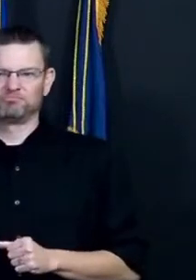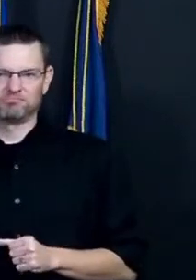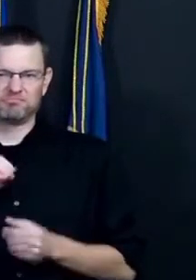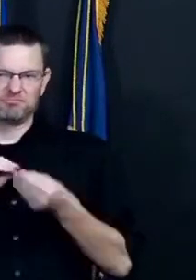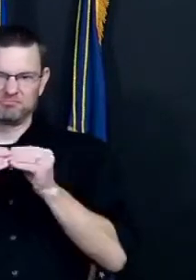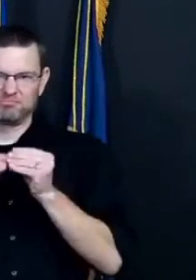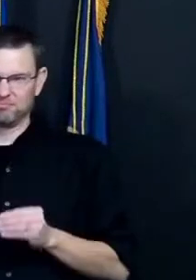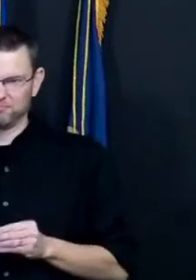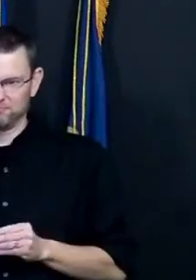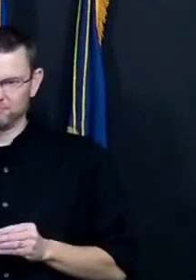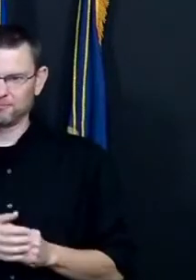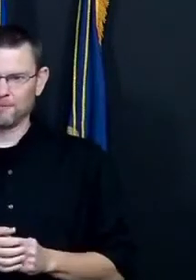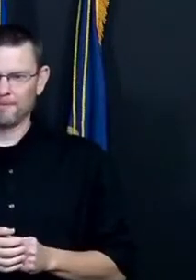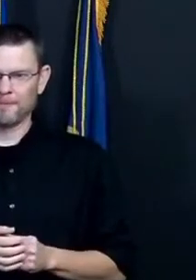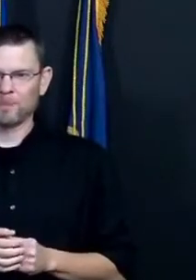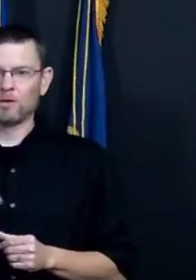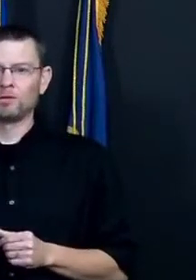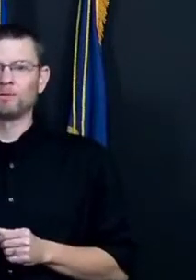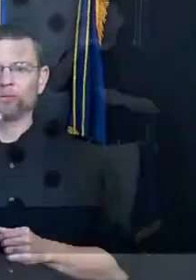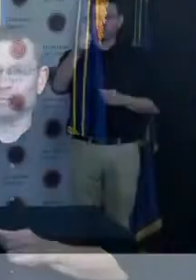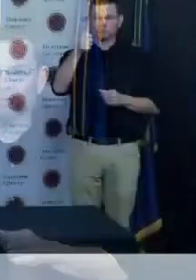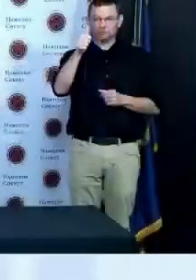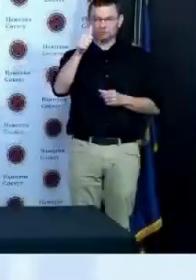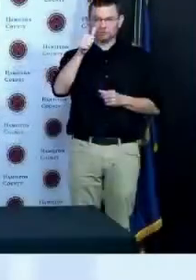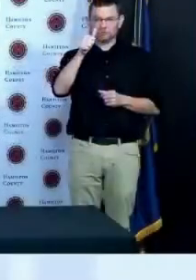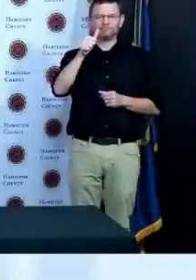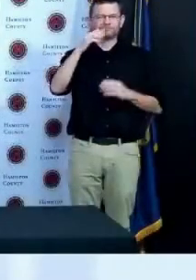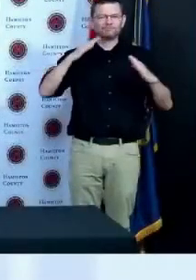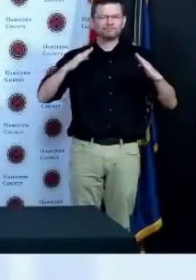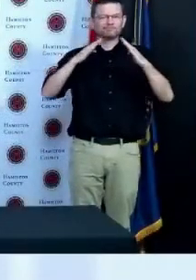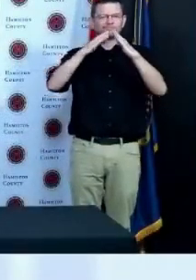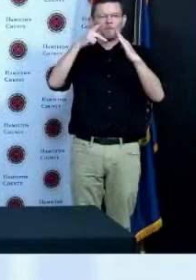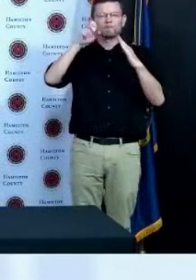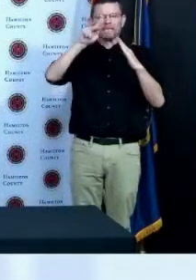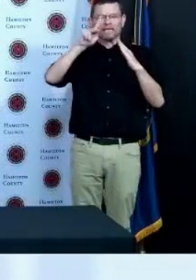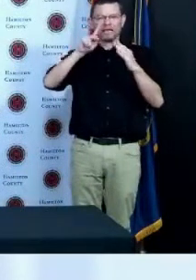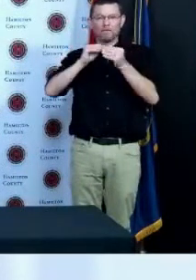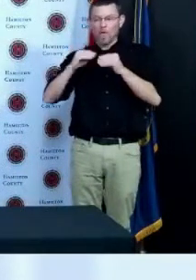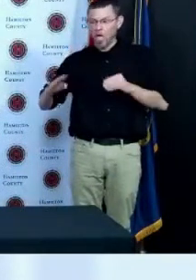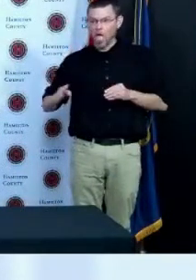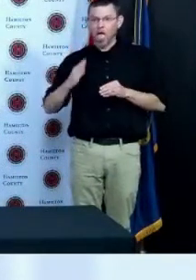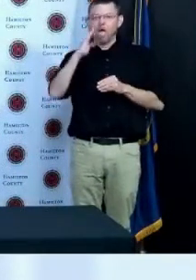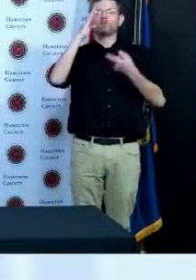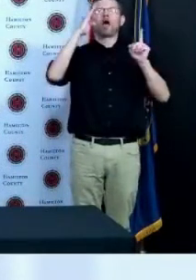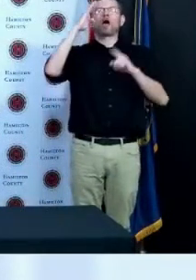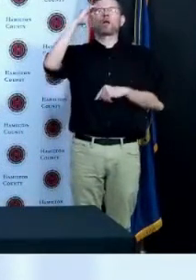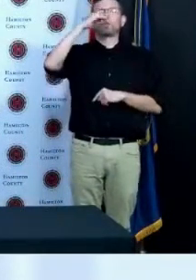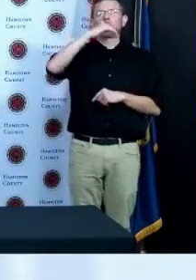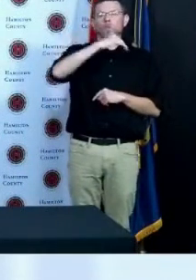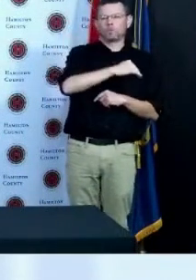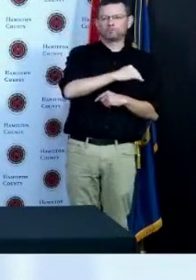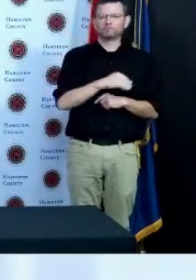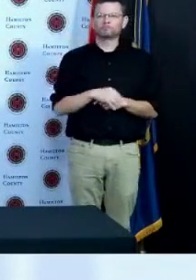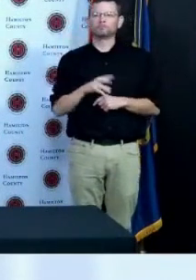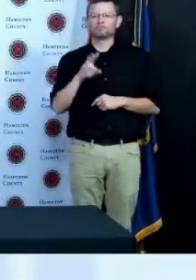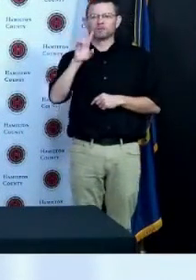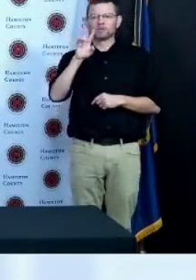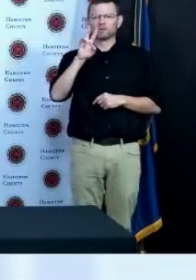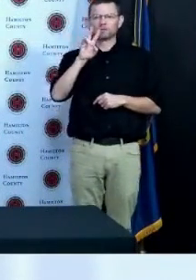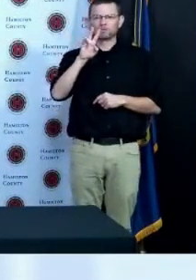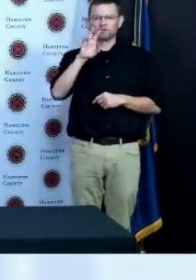day or week on record we had 716 cases per day over the last seven days we finally have dropped